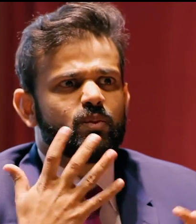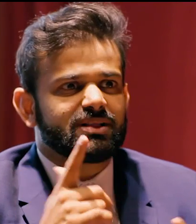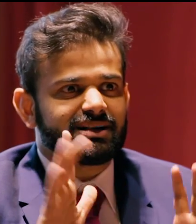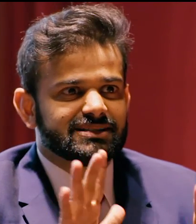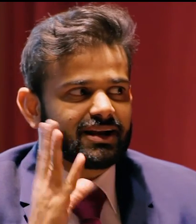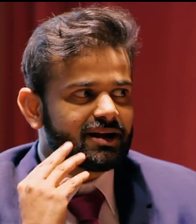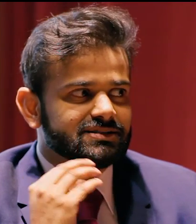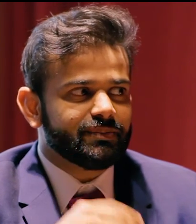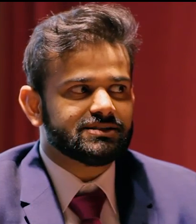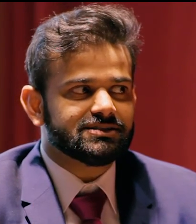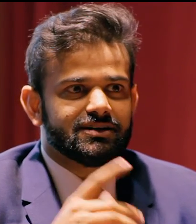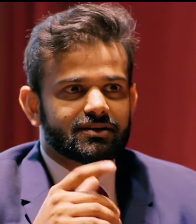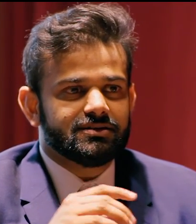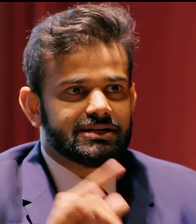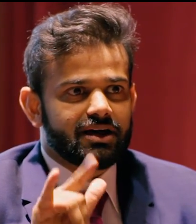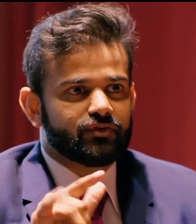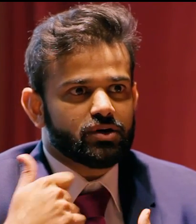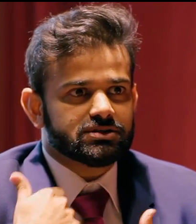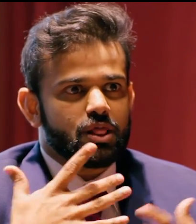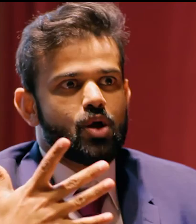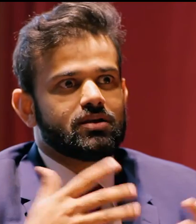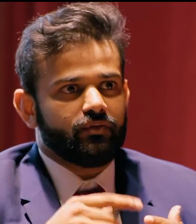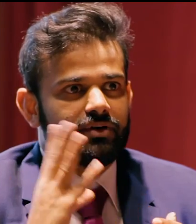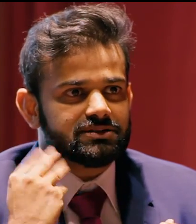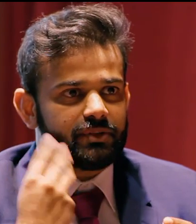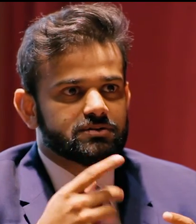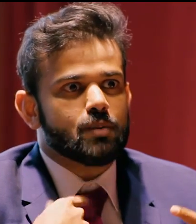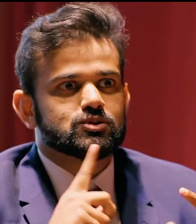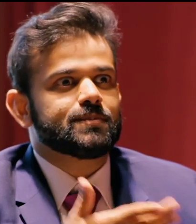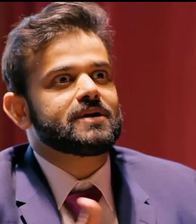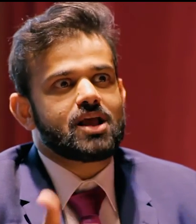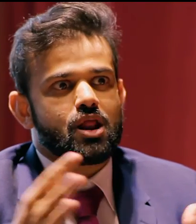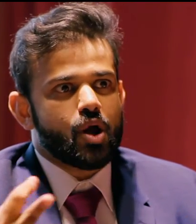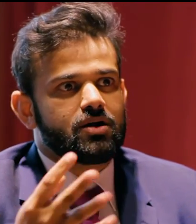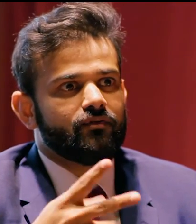Oh wow. What great experience you've had. The Air Force has probably given you so much experience